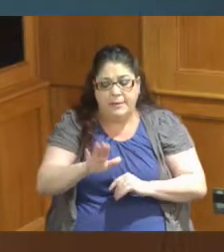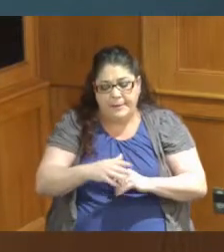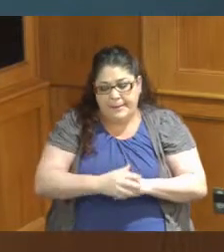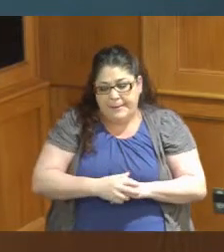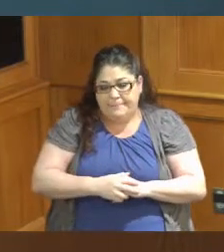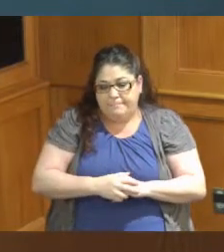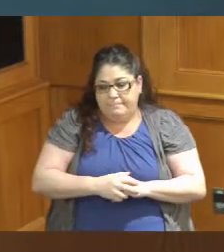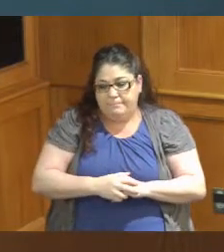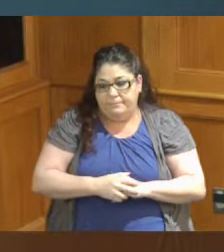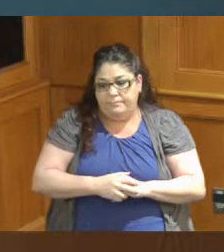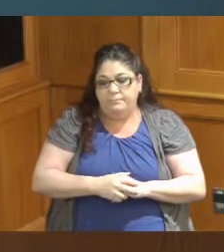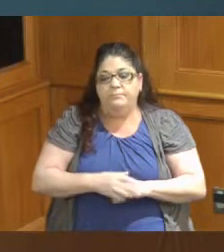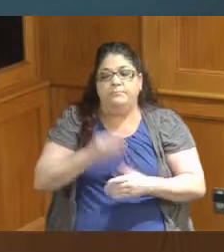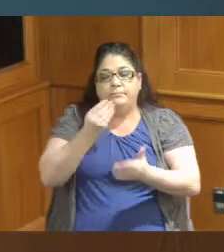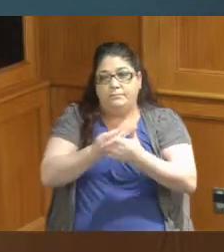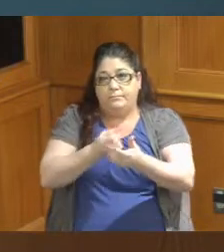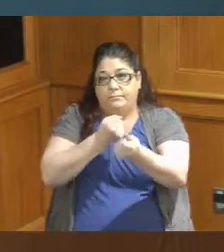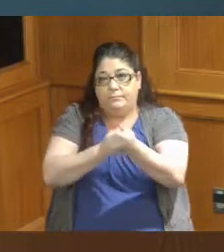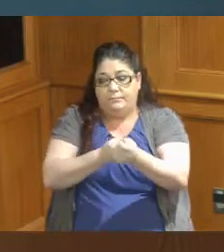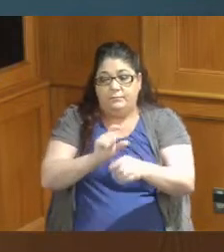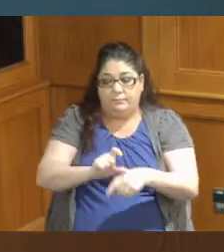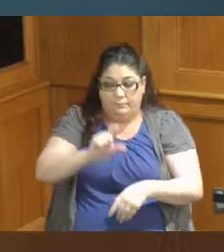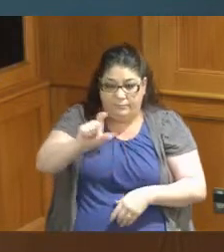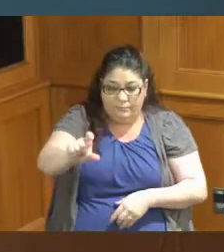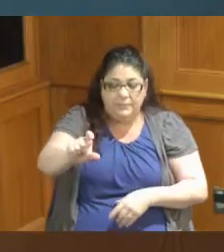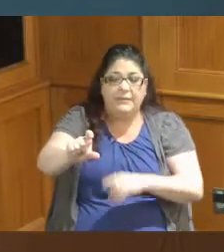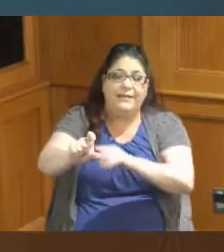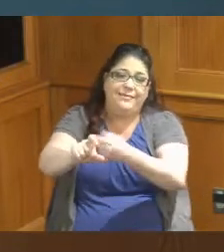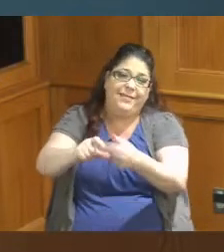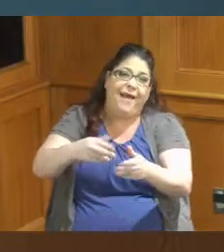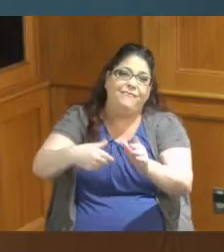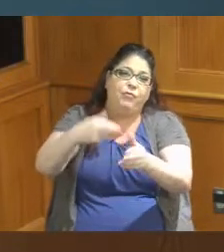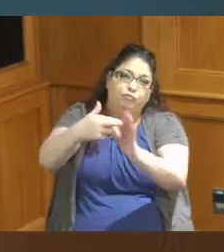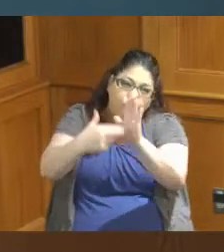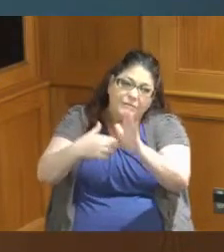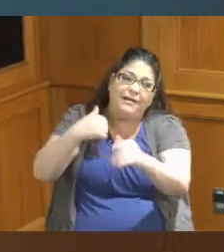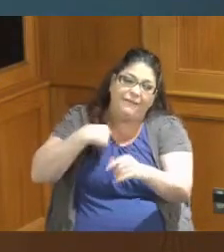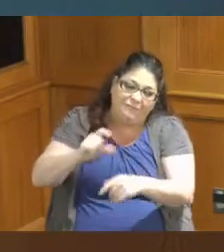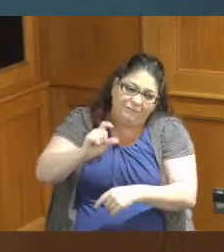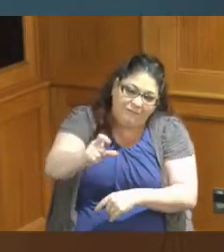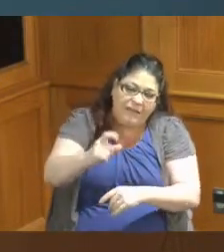we have funding that we put aside and they've got guidelines and all those things but a lot